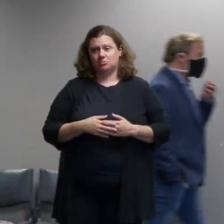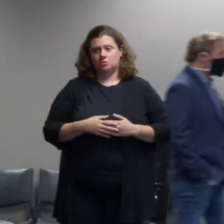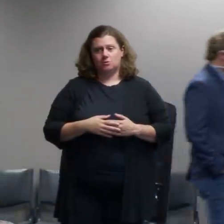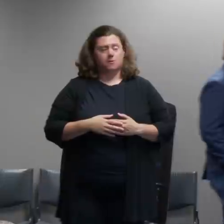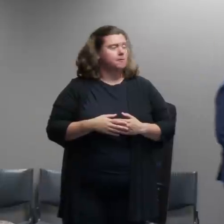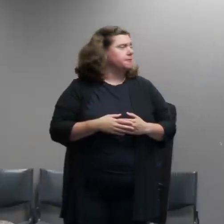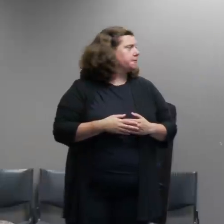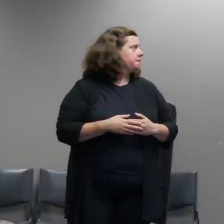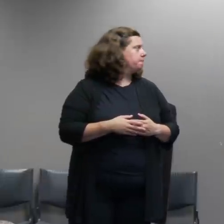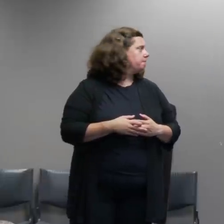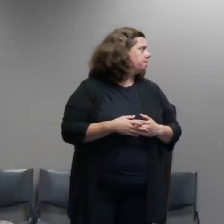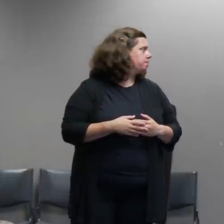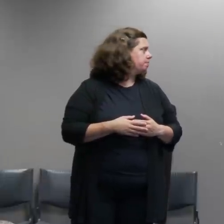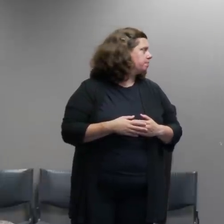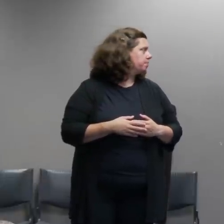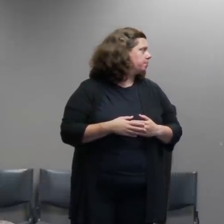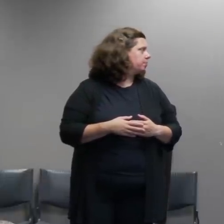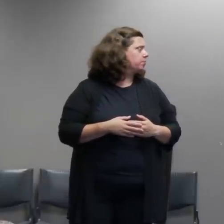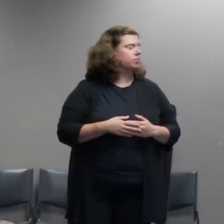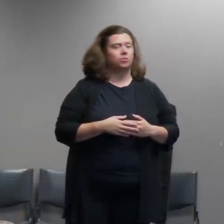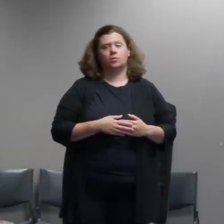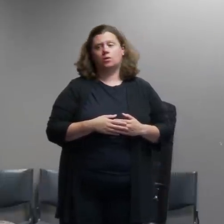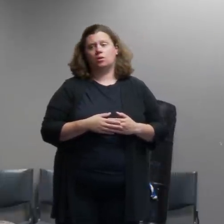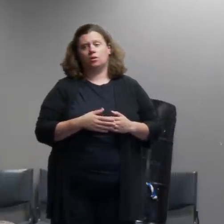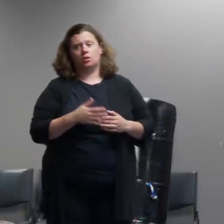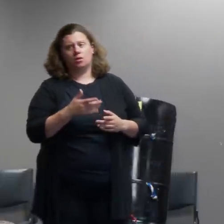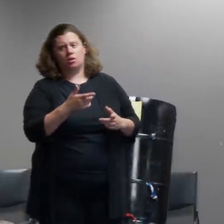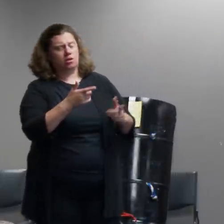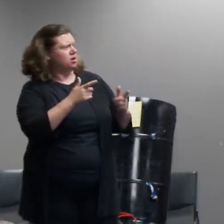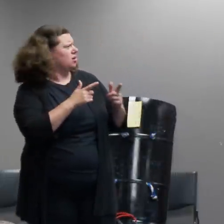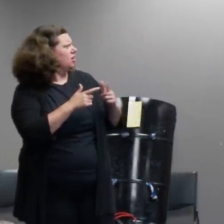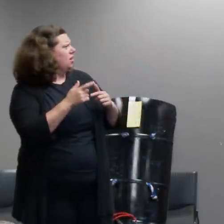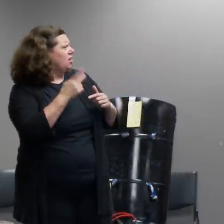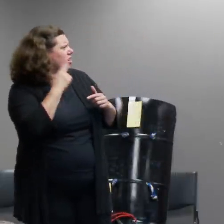next up tess risky from